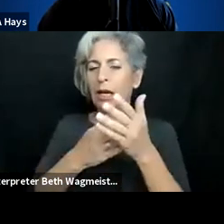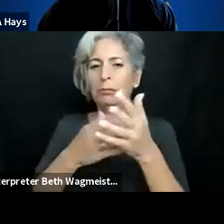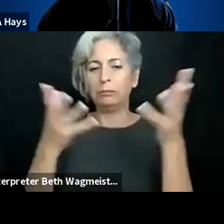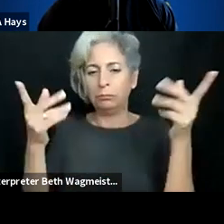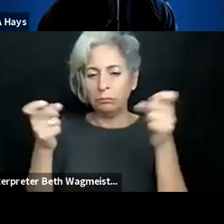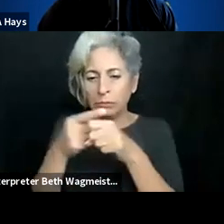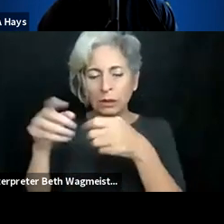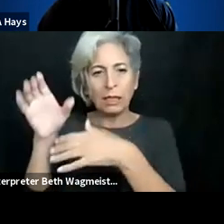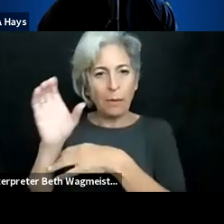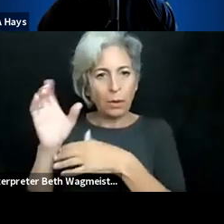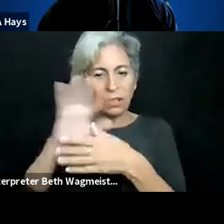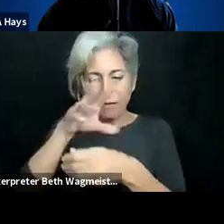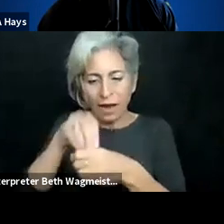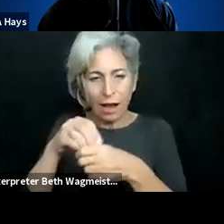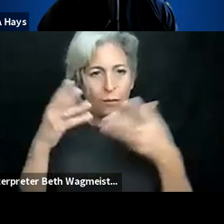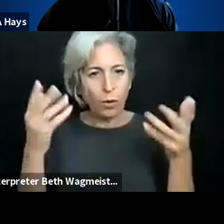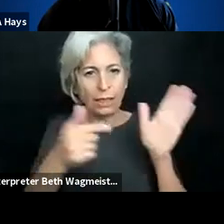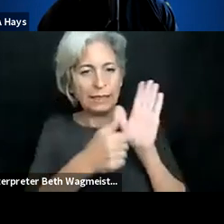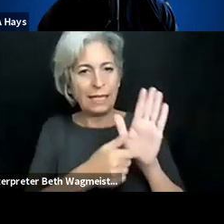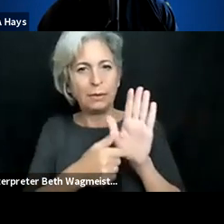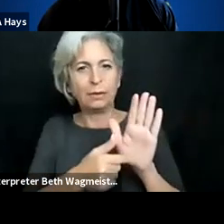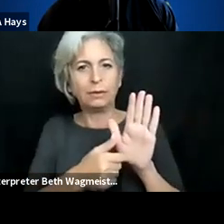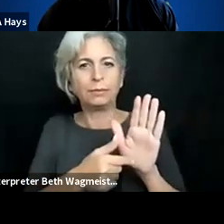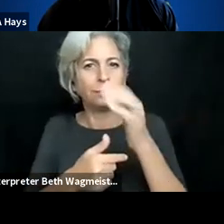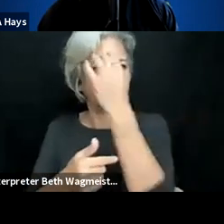official languages and sign languages. Within the language frame, there are